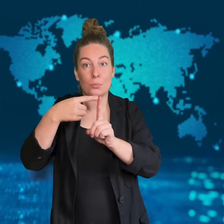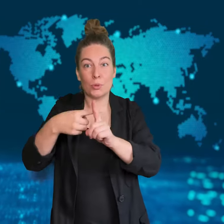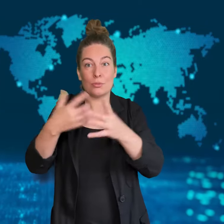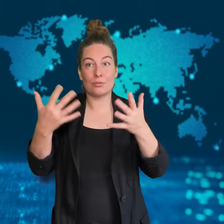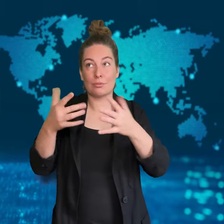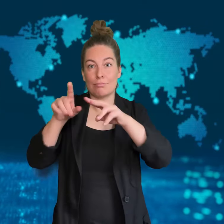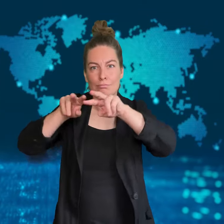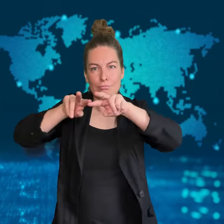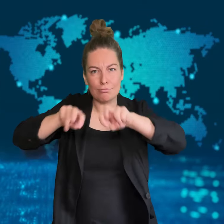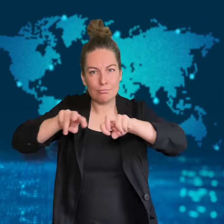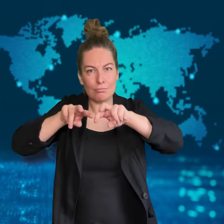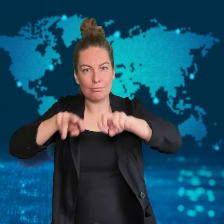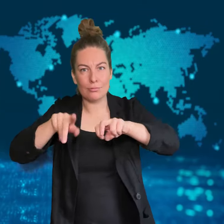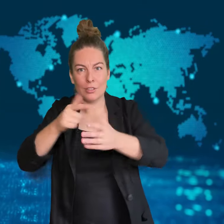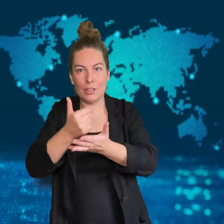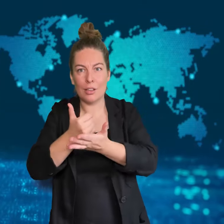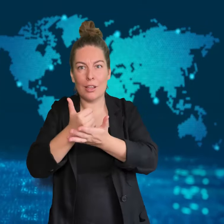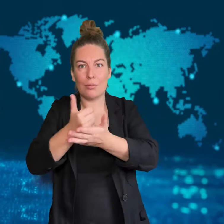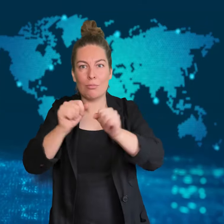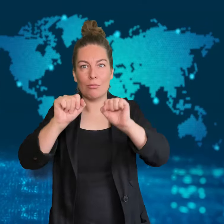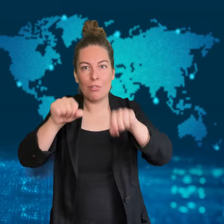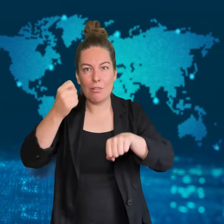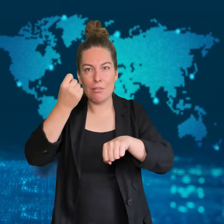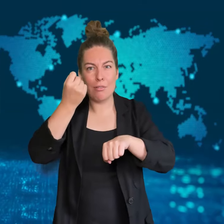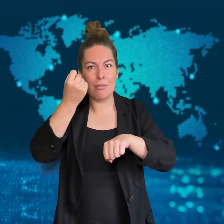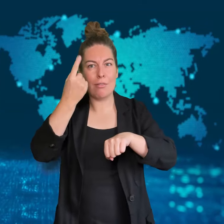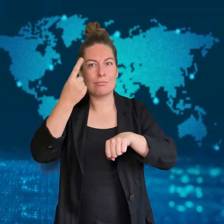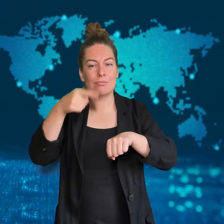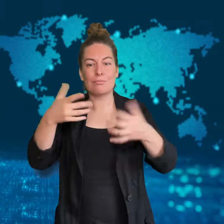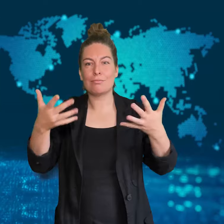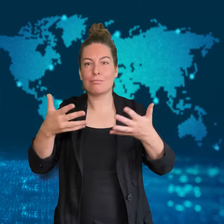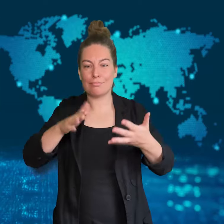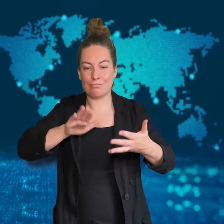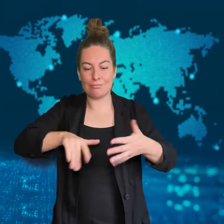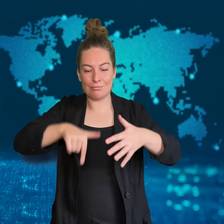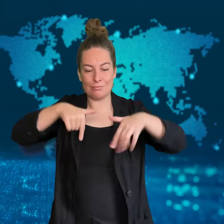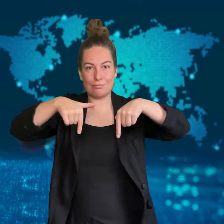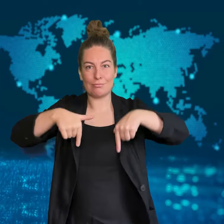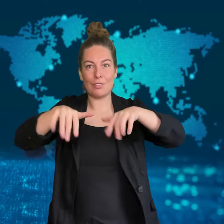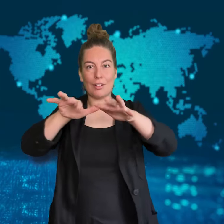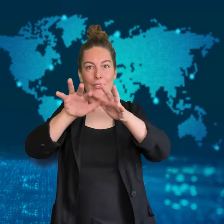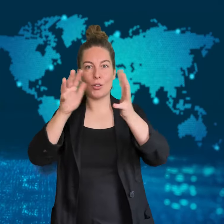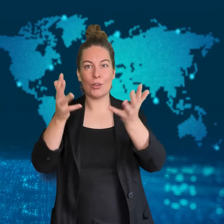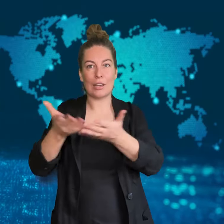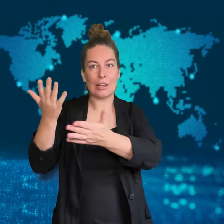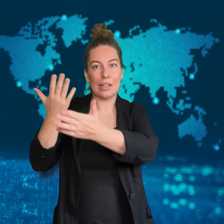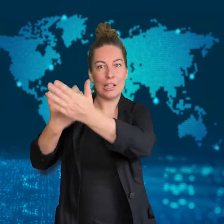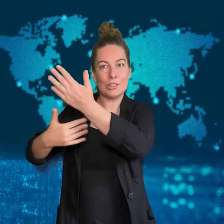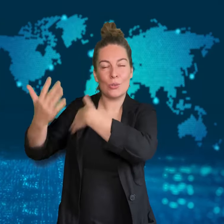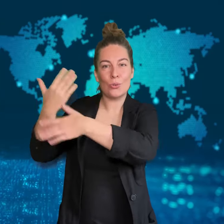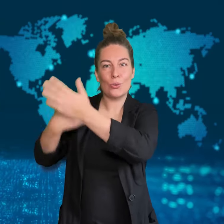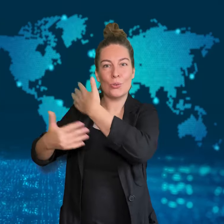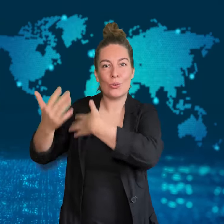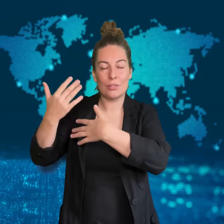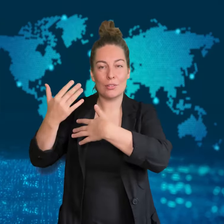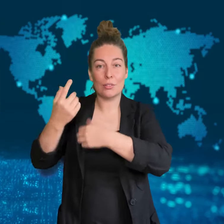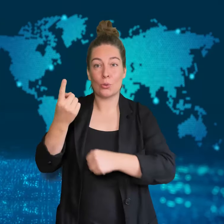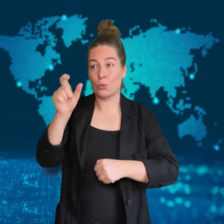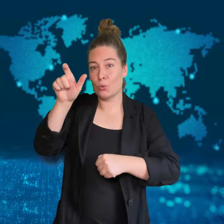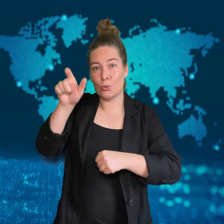Study of the moon helps us understand its history as well as the history of the earth.